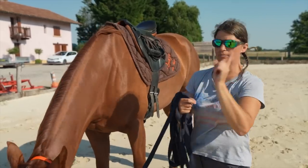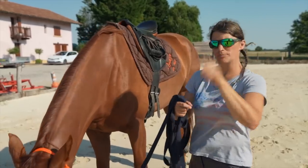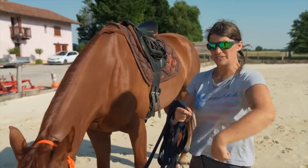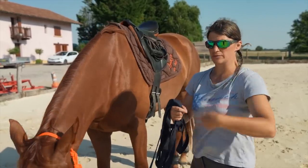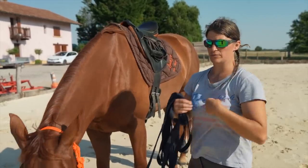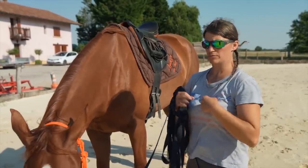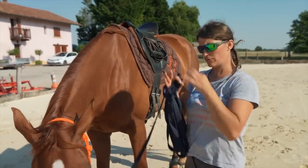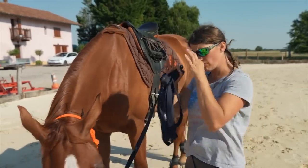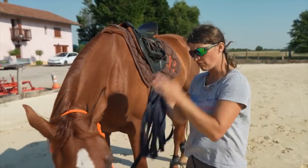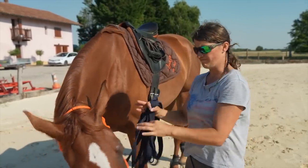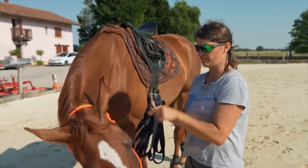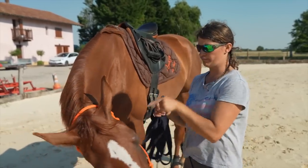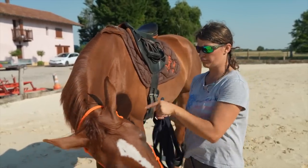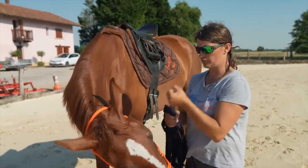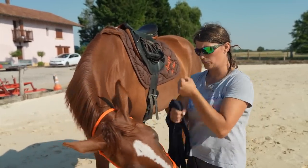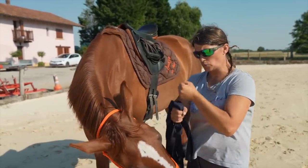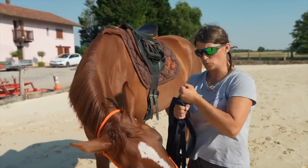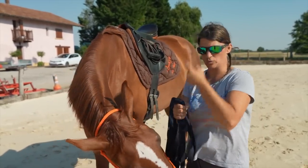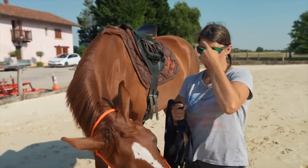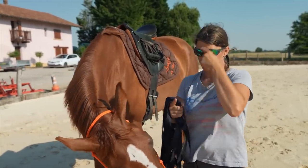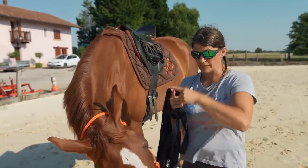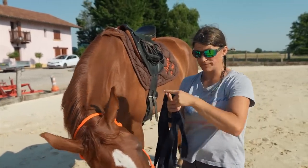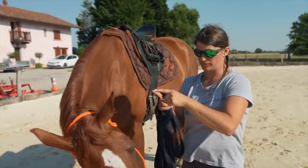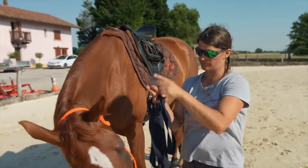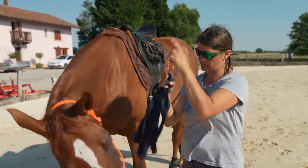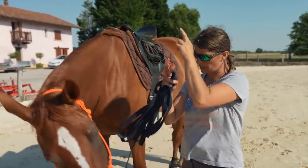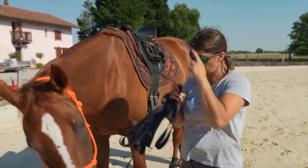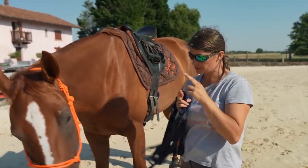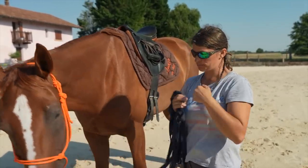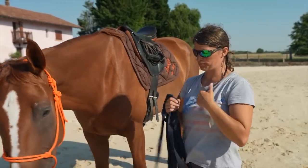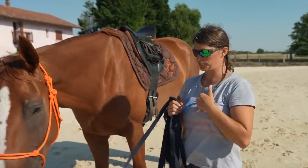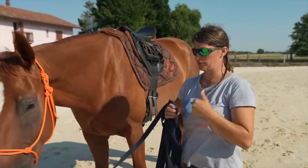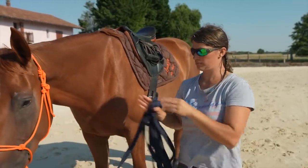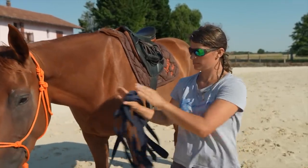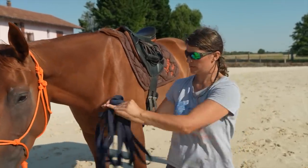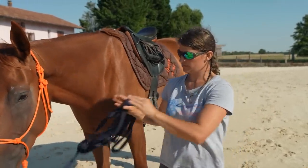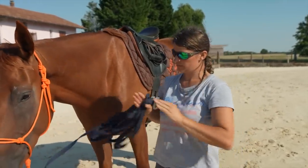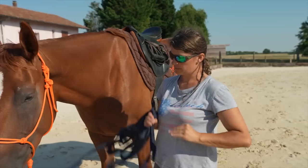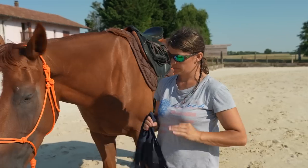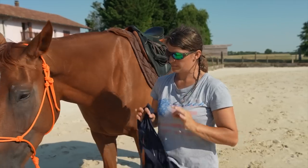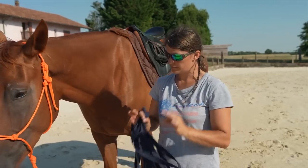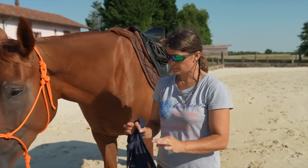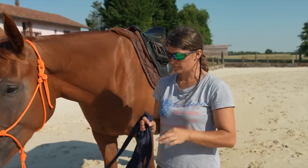so I have to be firm on mutual respect.